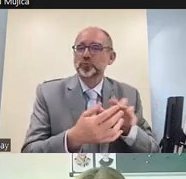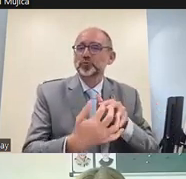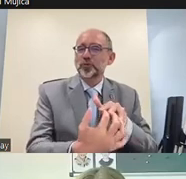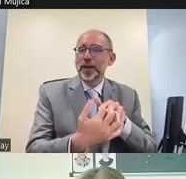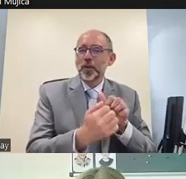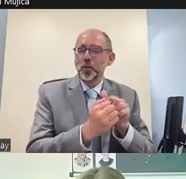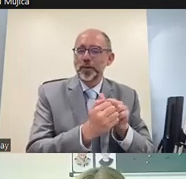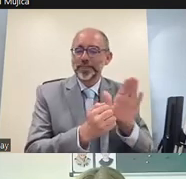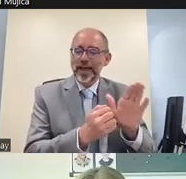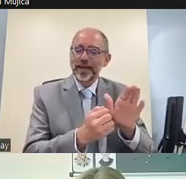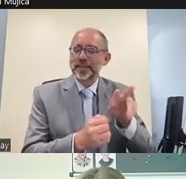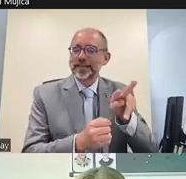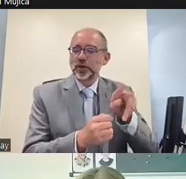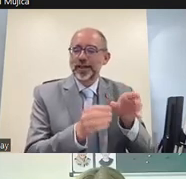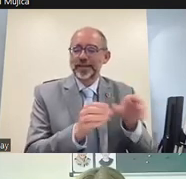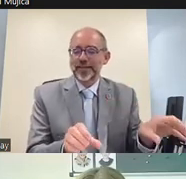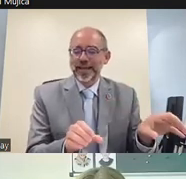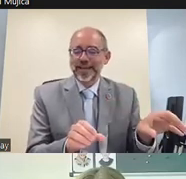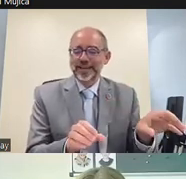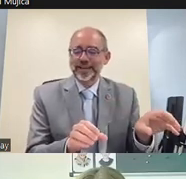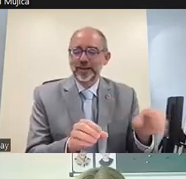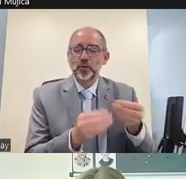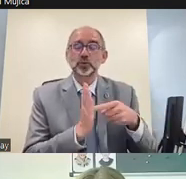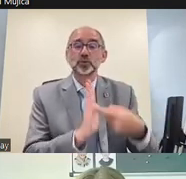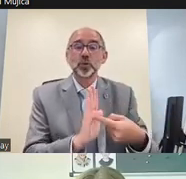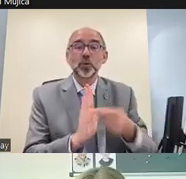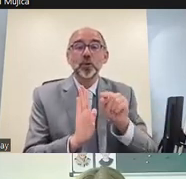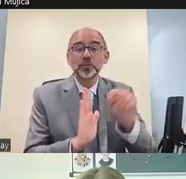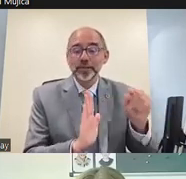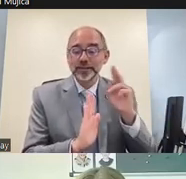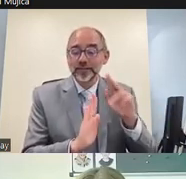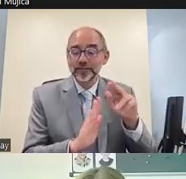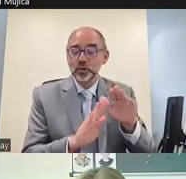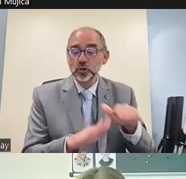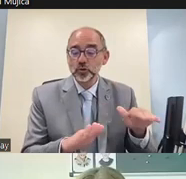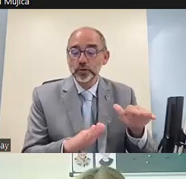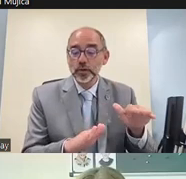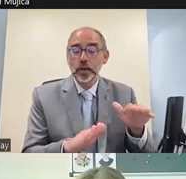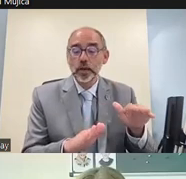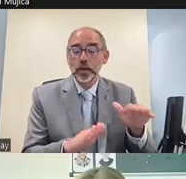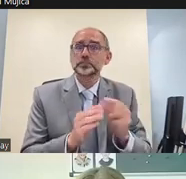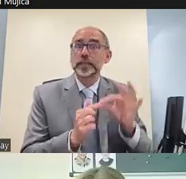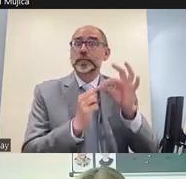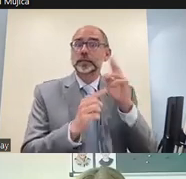global south had little access to internet at home lacked access to laptops entirely or family